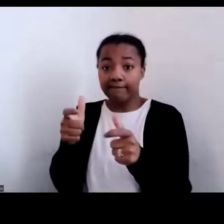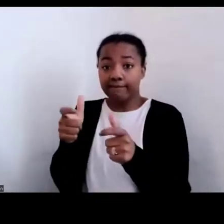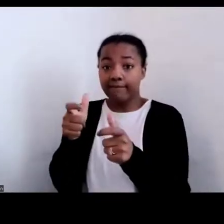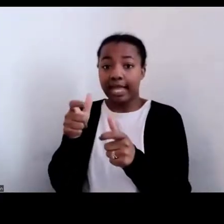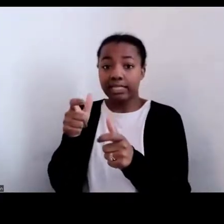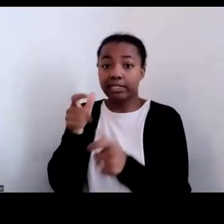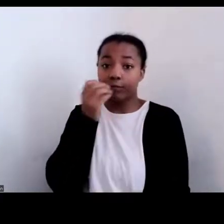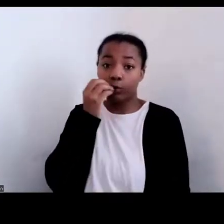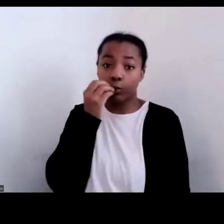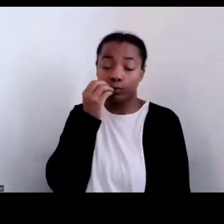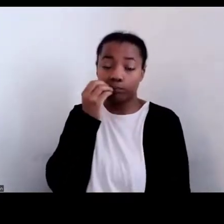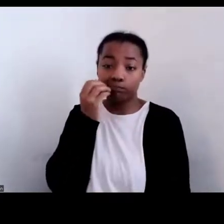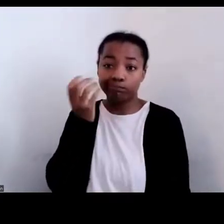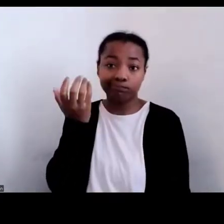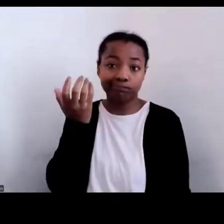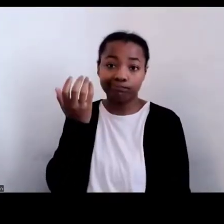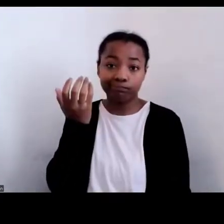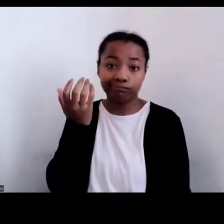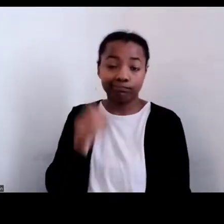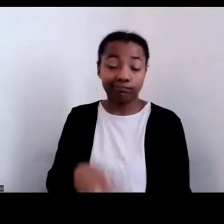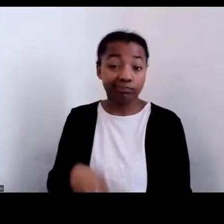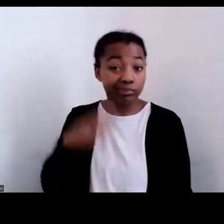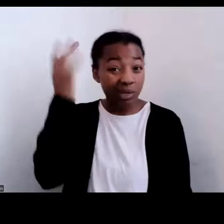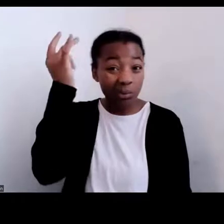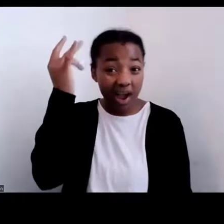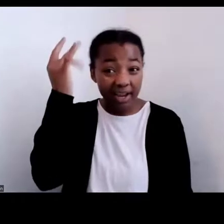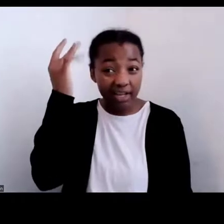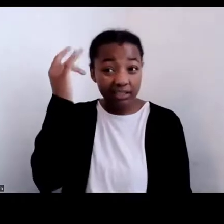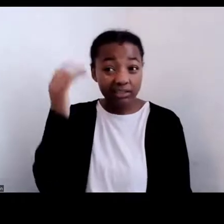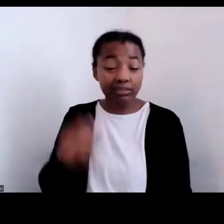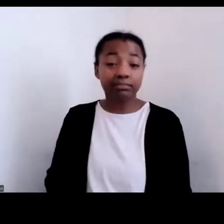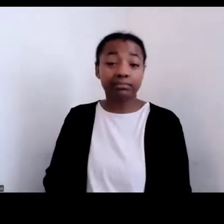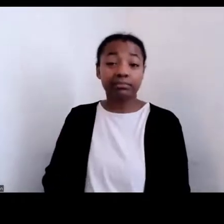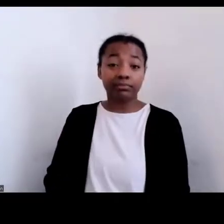some people, it's all they can do simply to have a place to